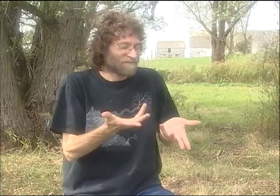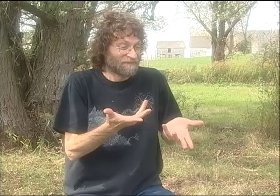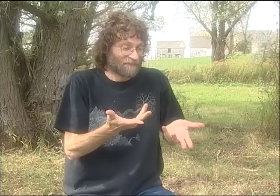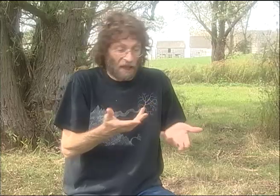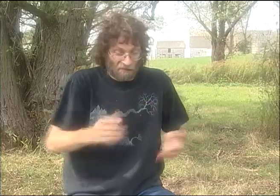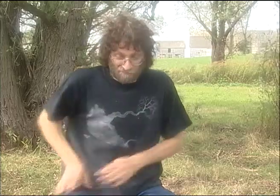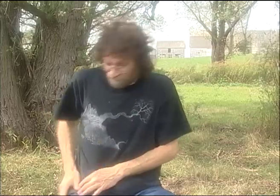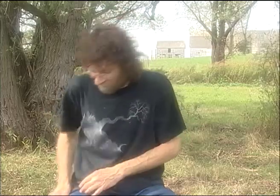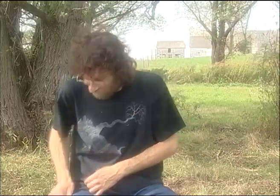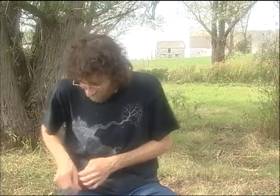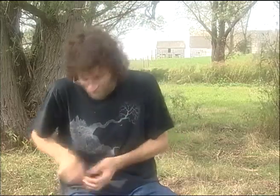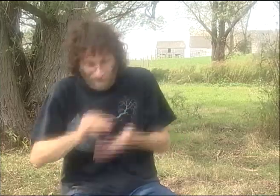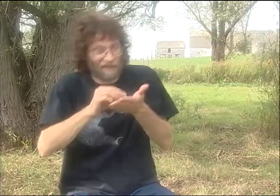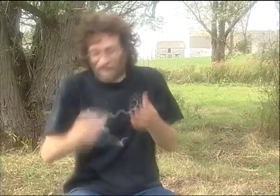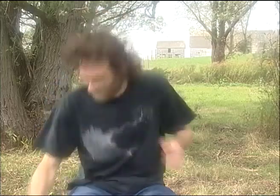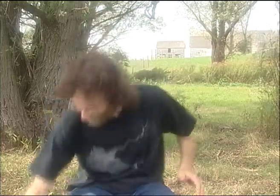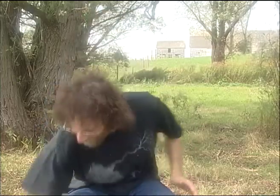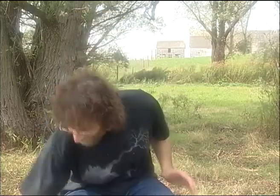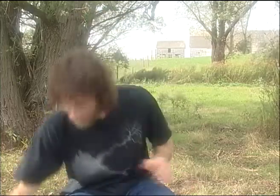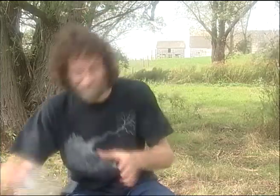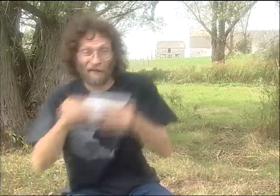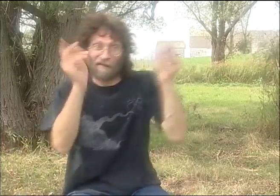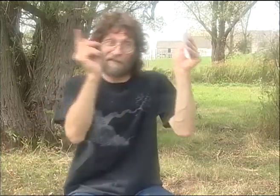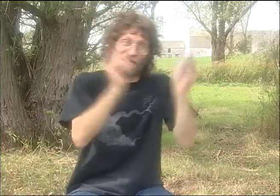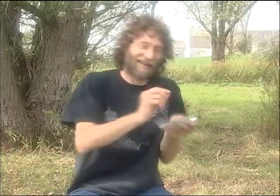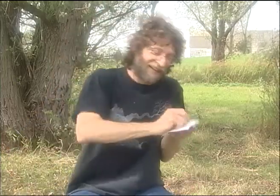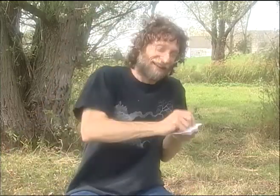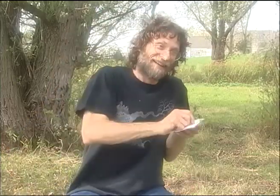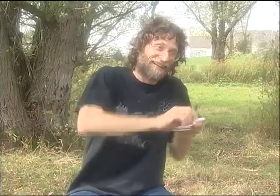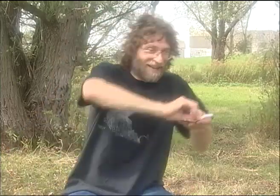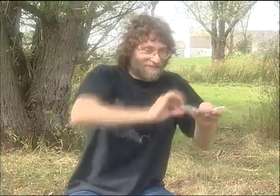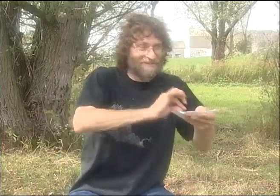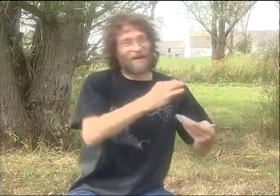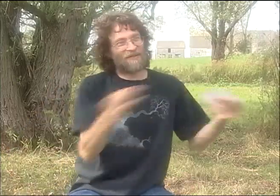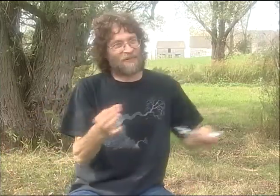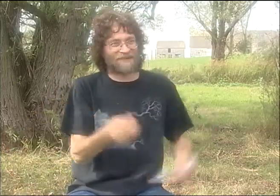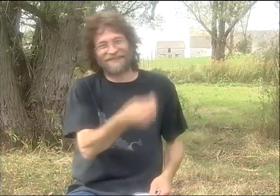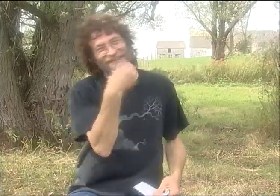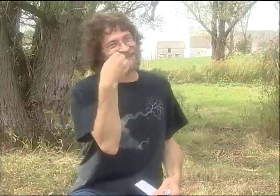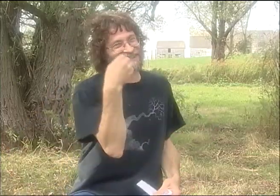AND SAY, "OH, YOU'RE JUST AMAZING. CAN YOU GIVE ME YOUR CARD?" AND I'M LIKE, "CARD?"